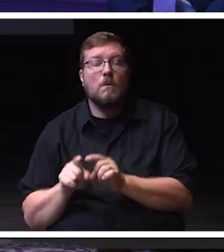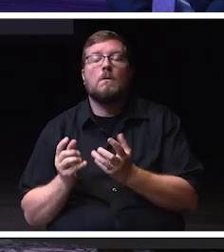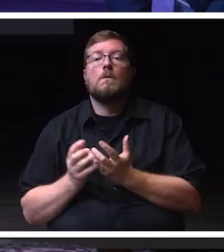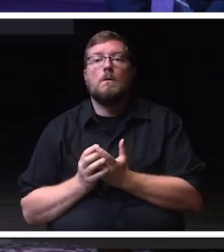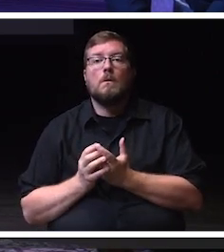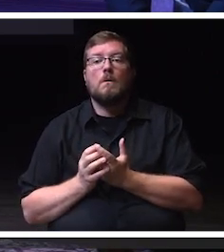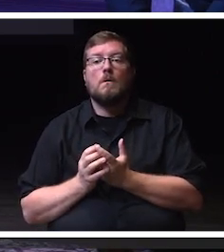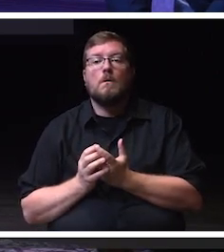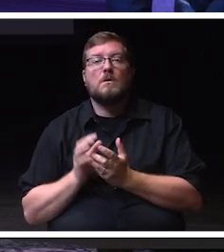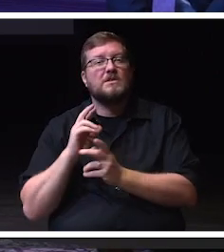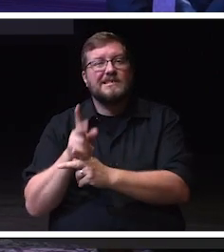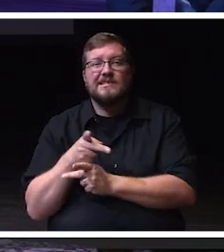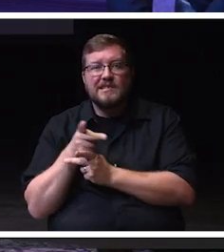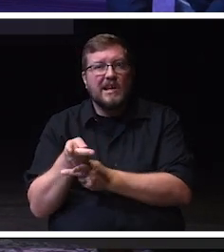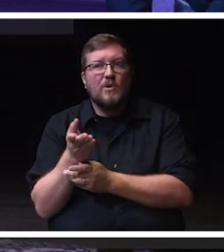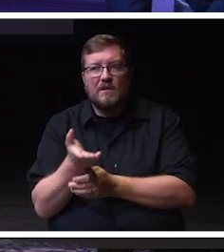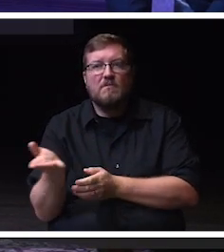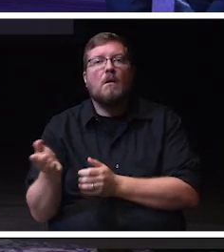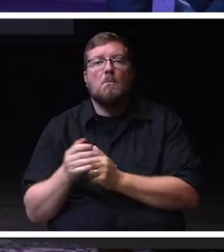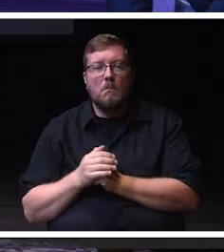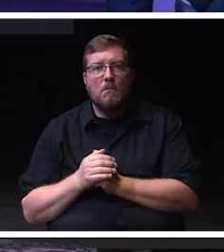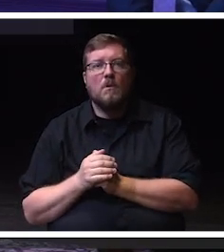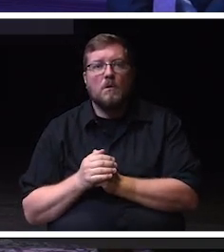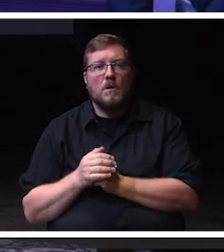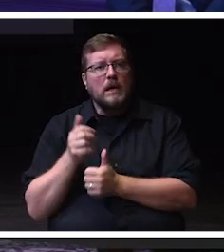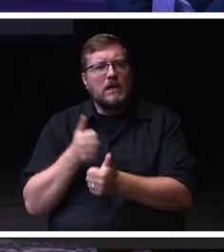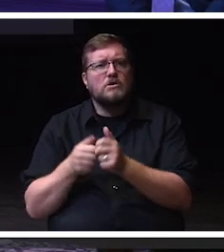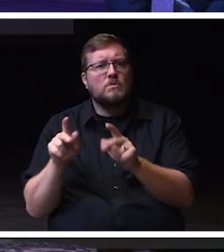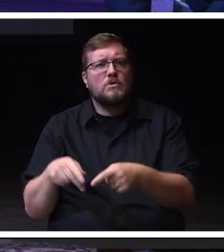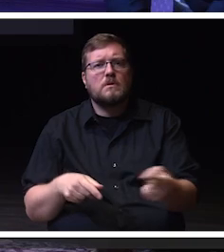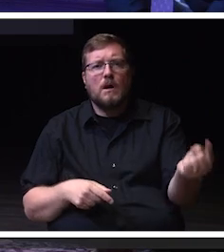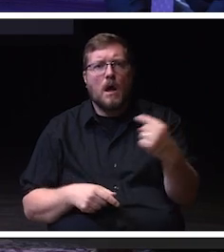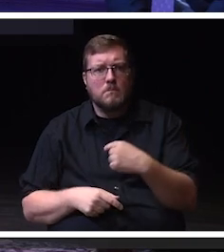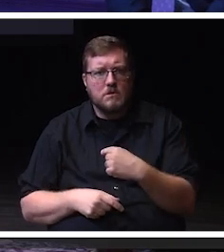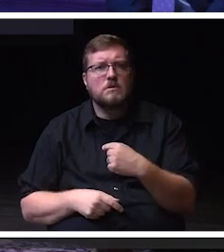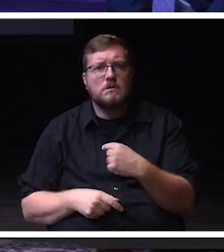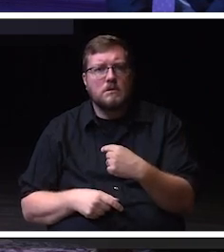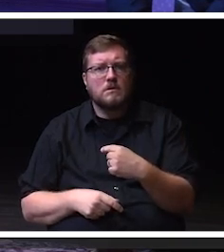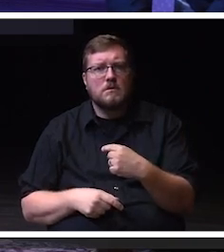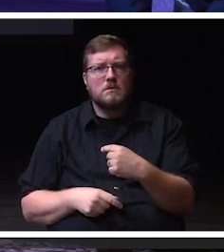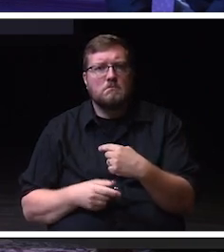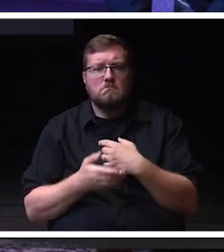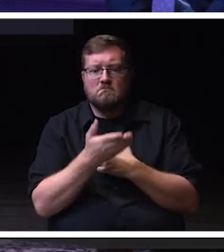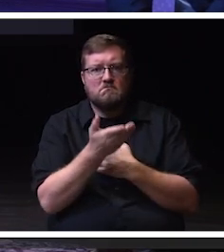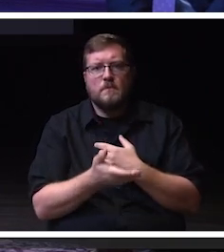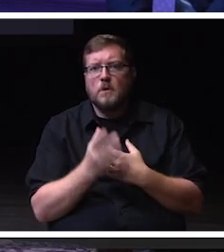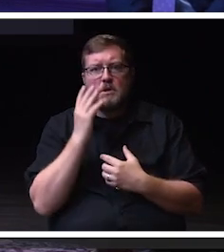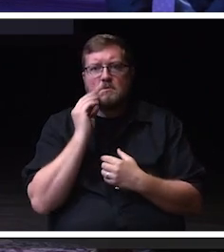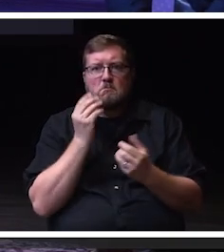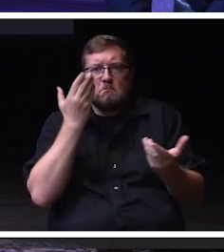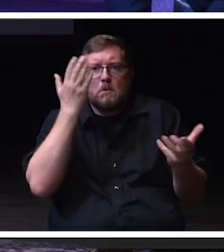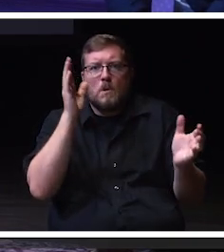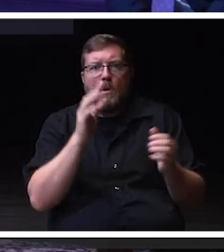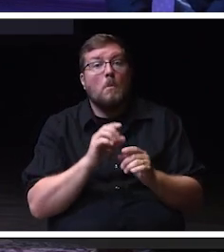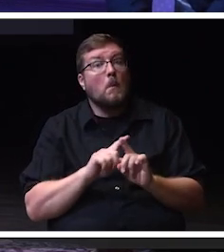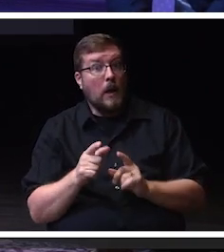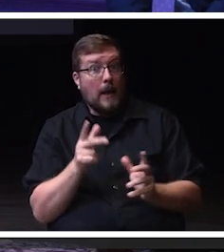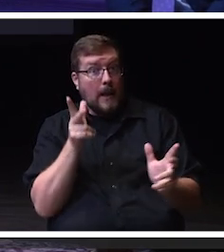kind of like her. Each person comes here and you don't know what they've been through, and listening to somebody really makes them feel like they belong.